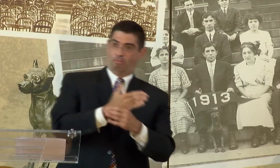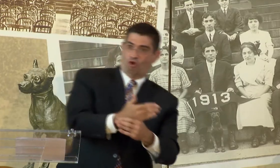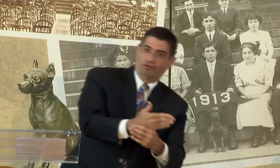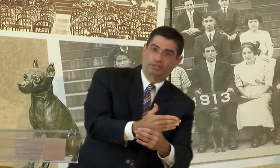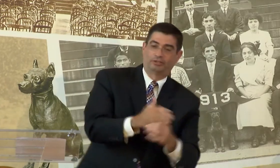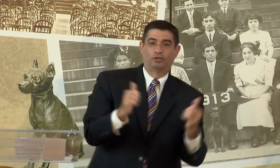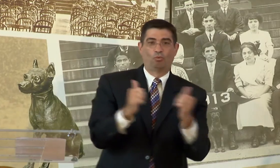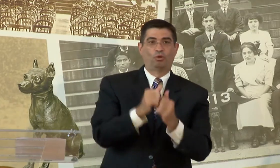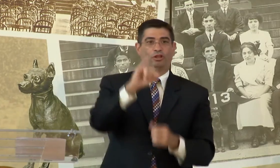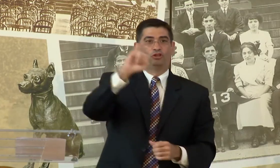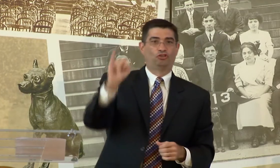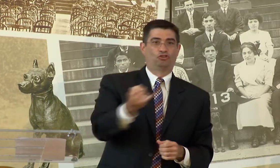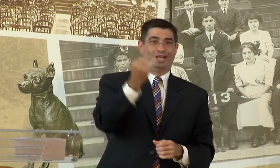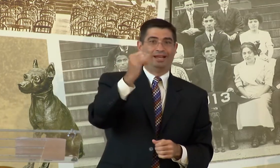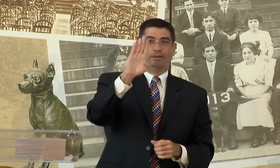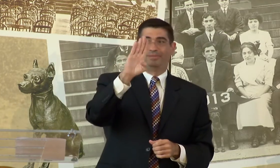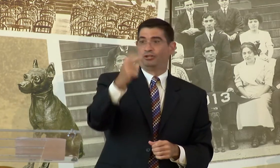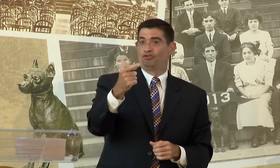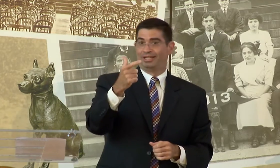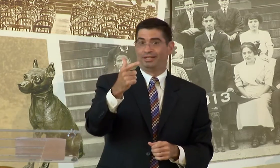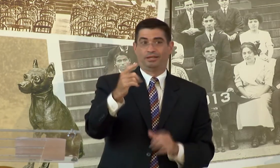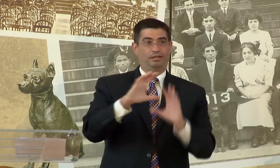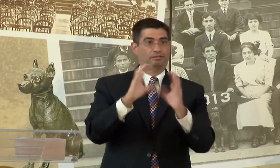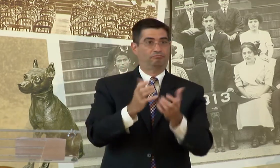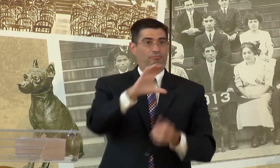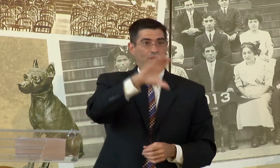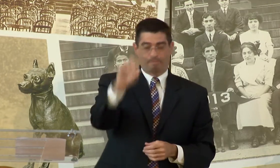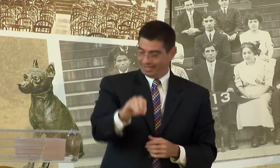THE UNIVERSITY IS CURRENTLY PARTNERING WITH THE JBG